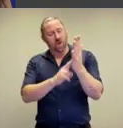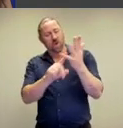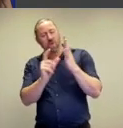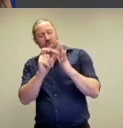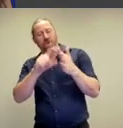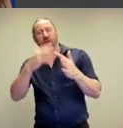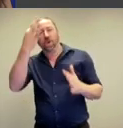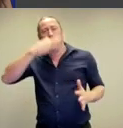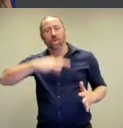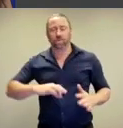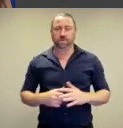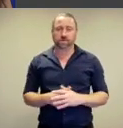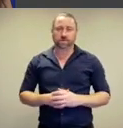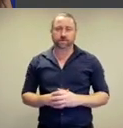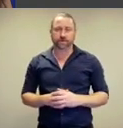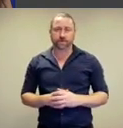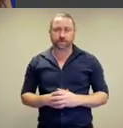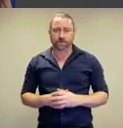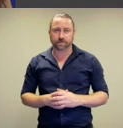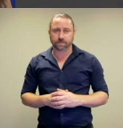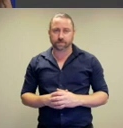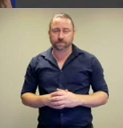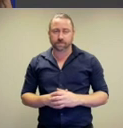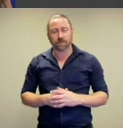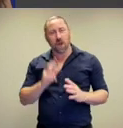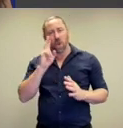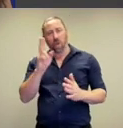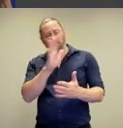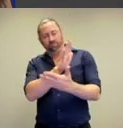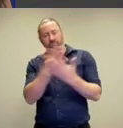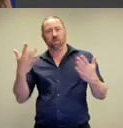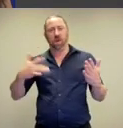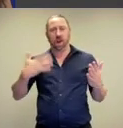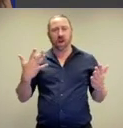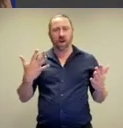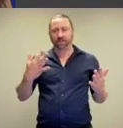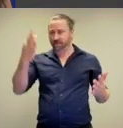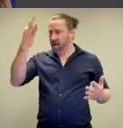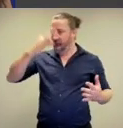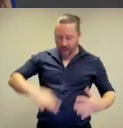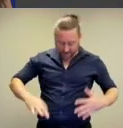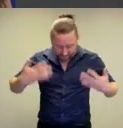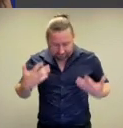engagements with the nude and especially